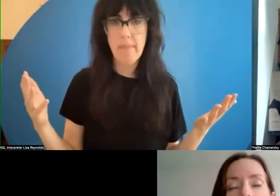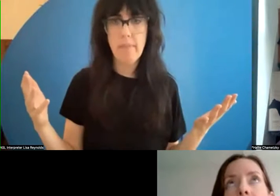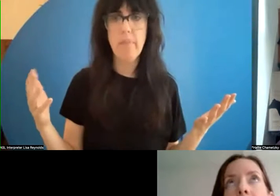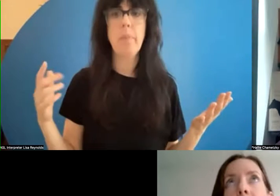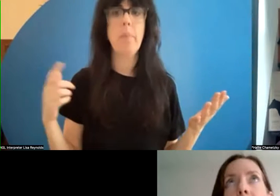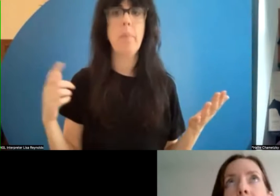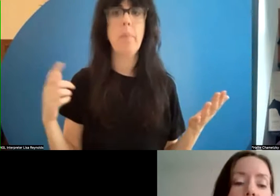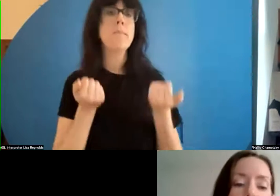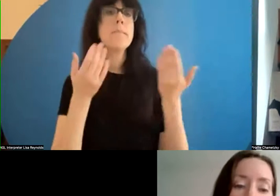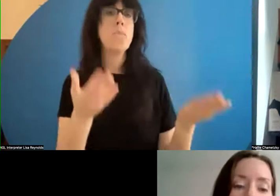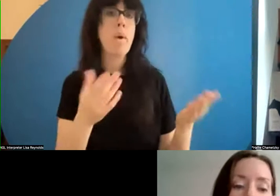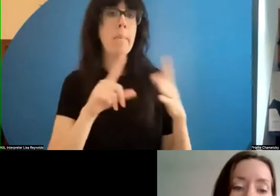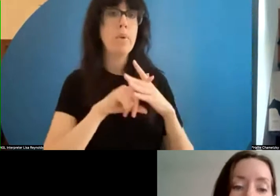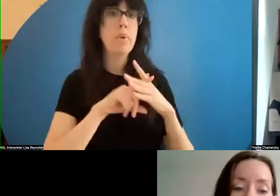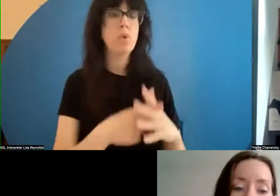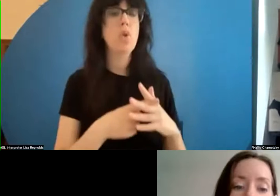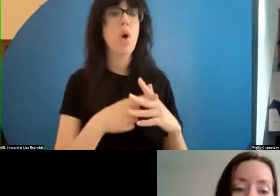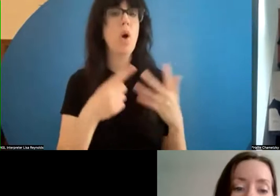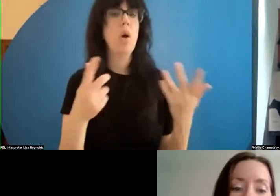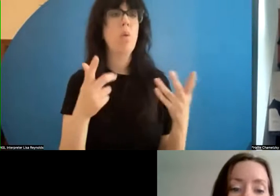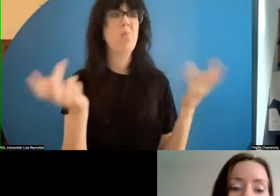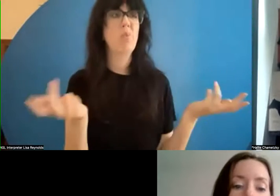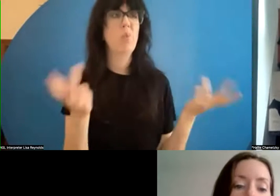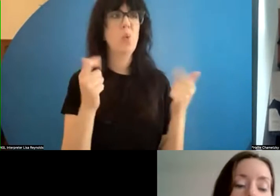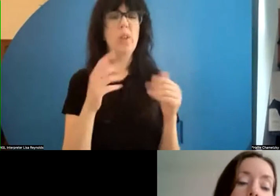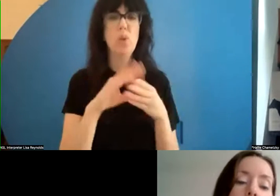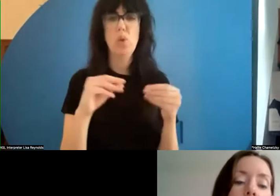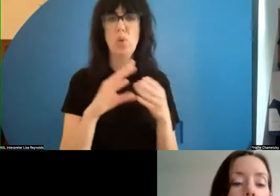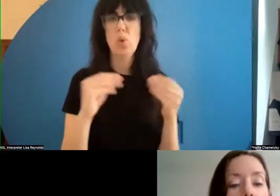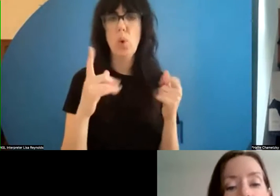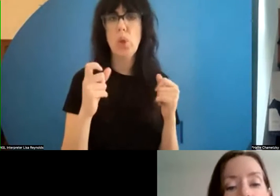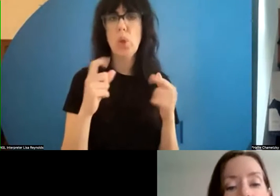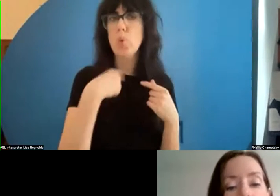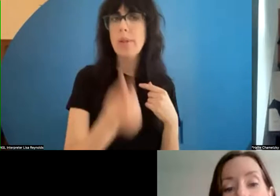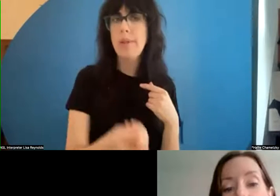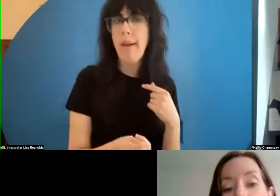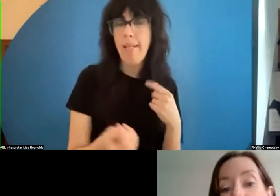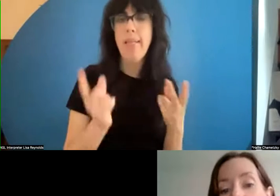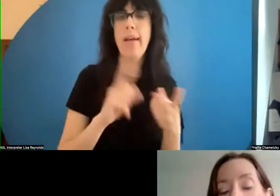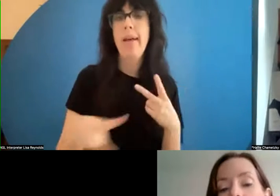the story that you want to tell? And then thinking, what documentation do you have